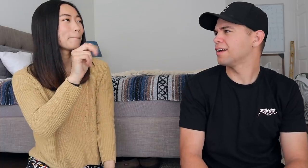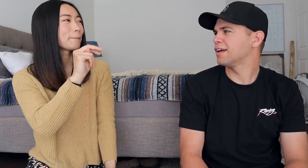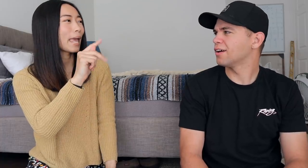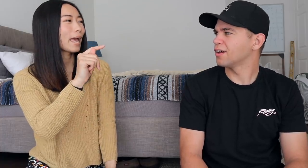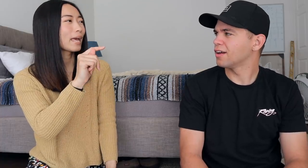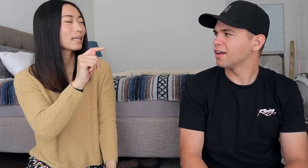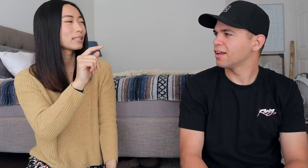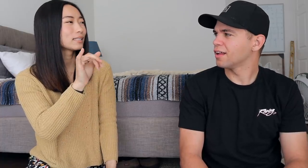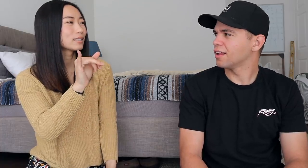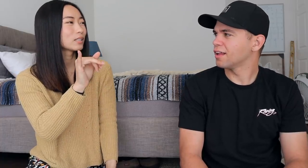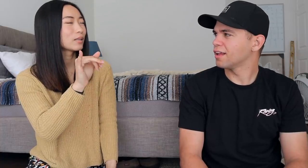M-A-N...